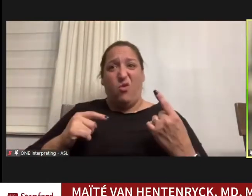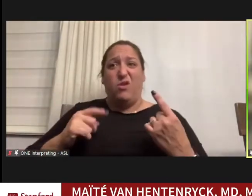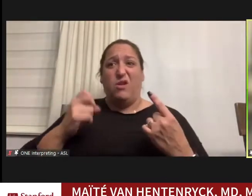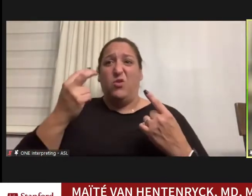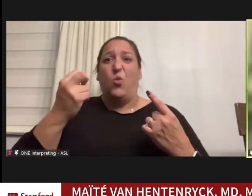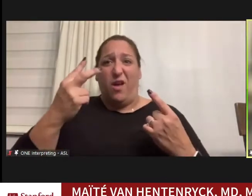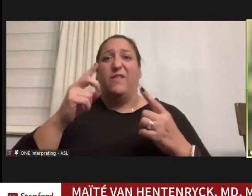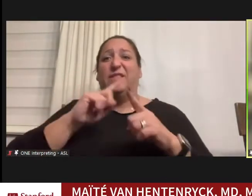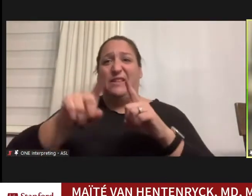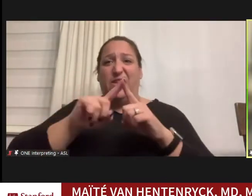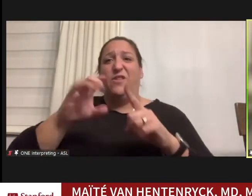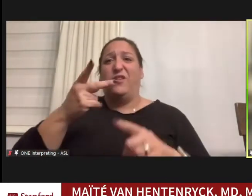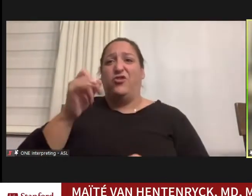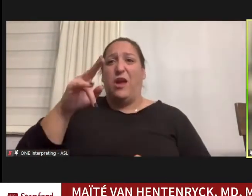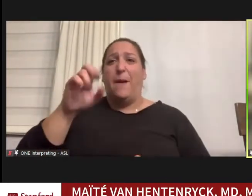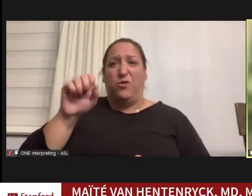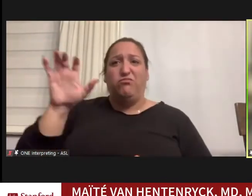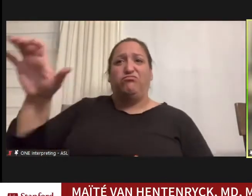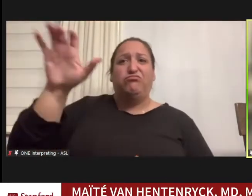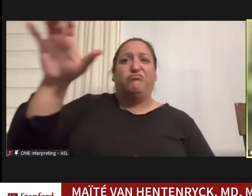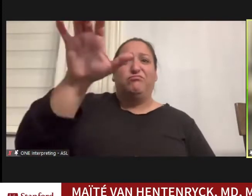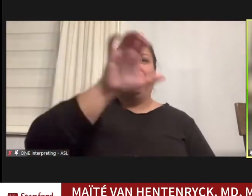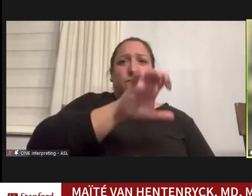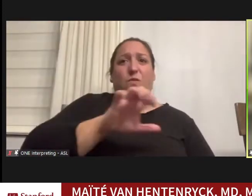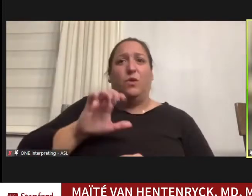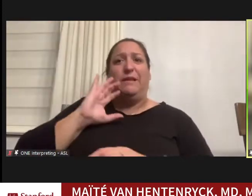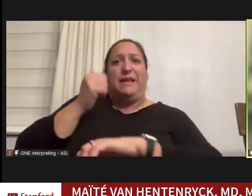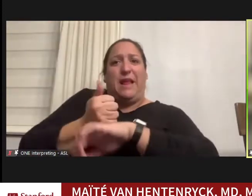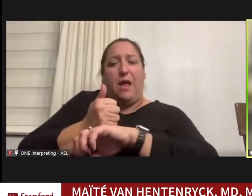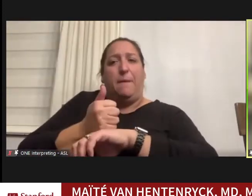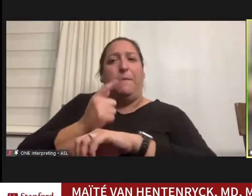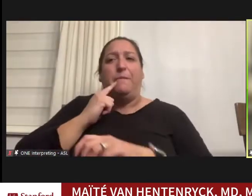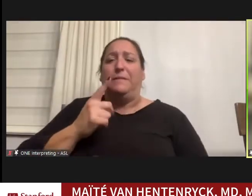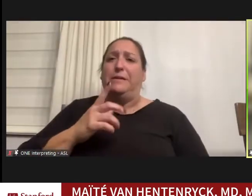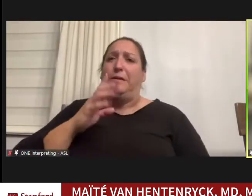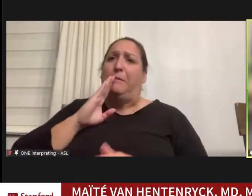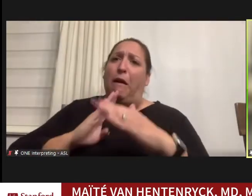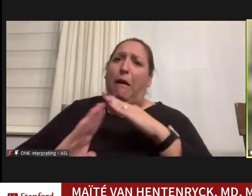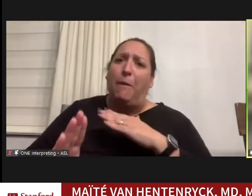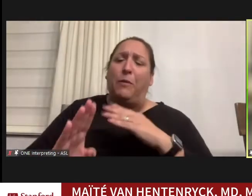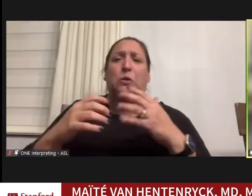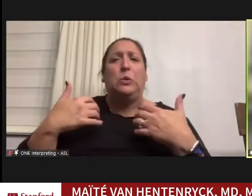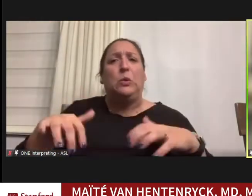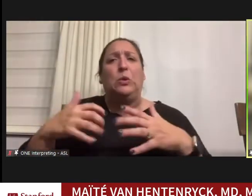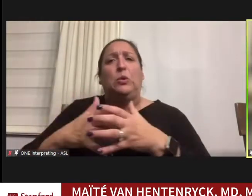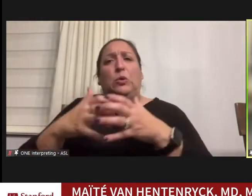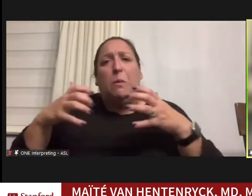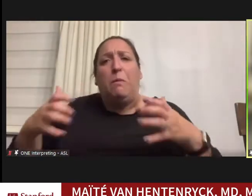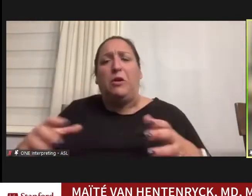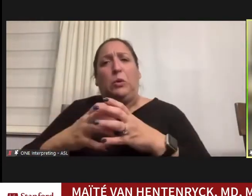work on this, so I've been super humbled by how much this has grown, and personally just really